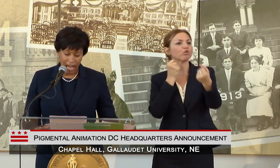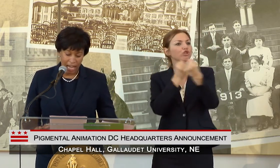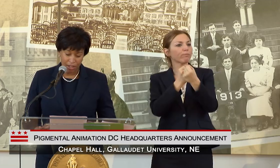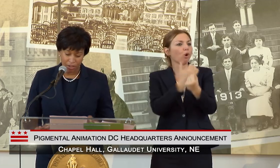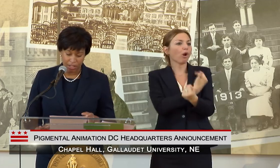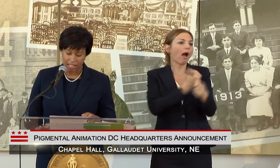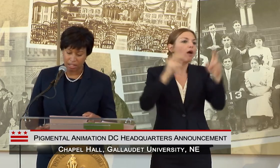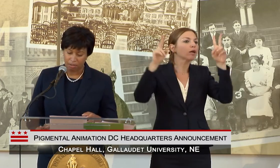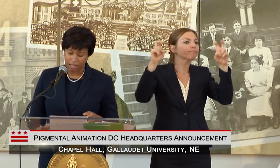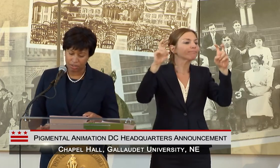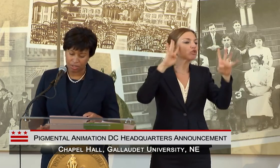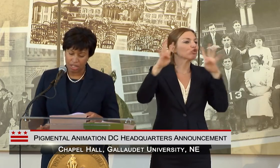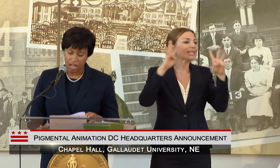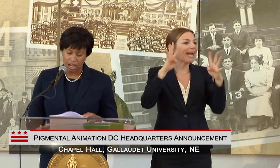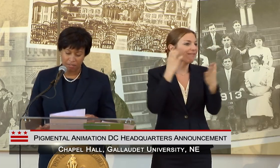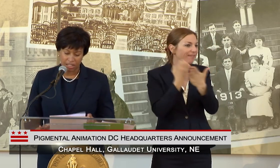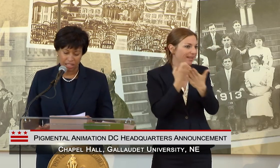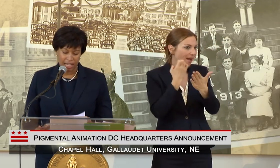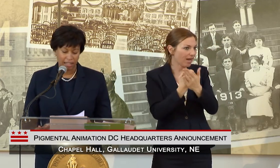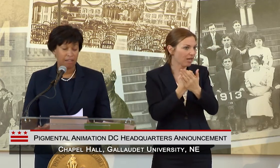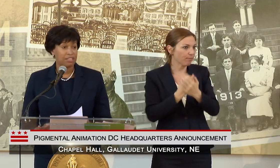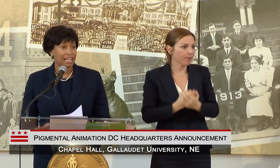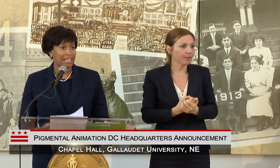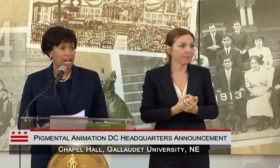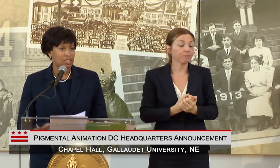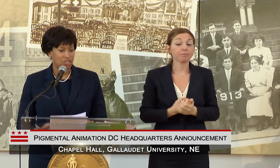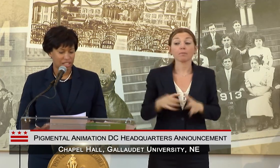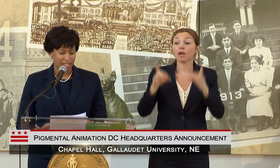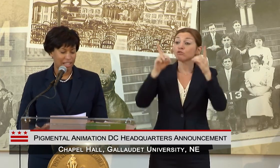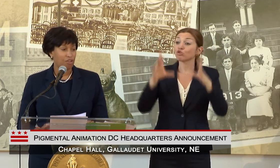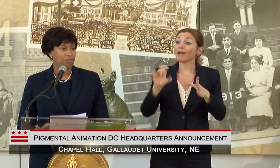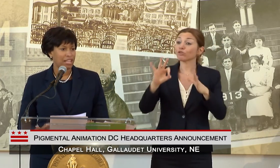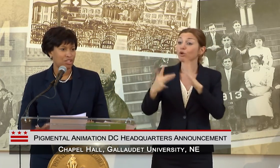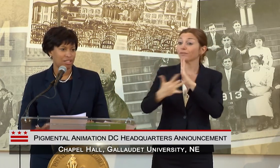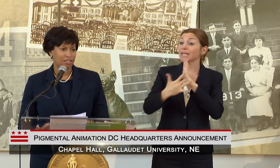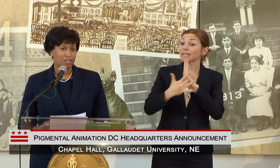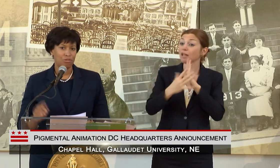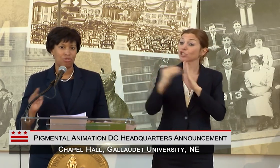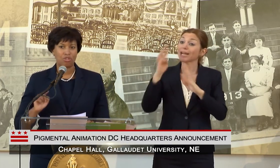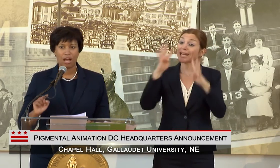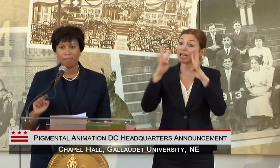WE HIRED A DIRECTOR OF THE -- OF TECHNOLOGY, INNOVATION WHOSE JOB